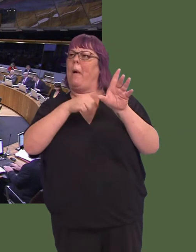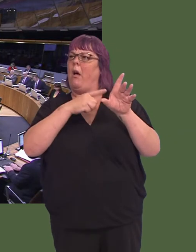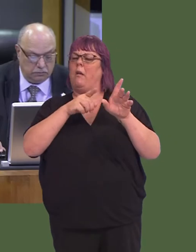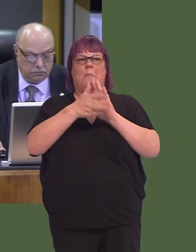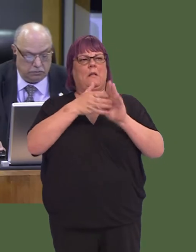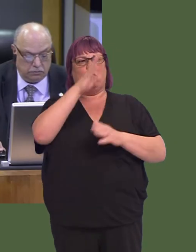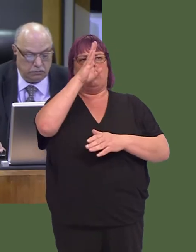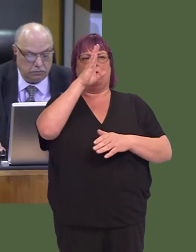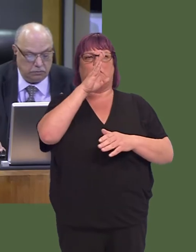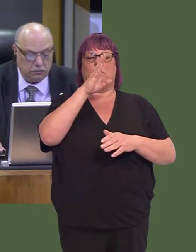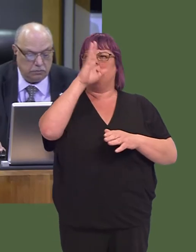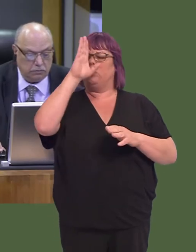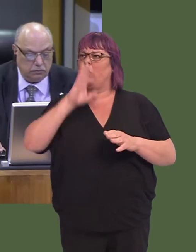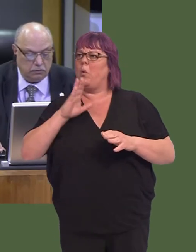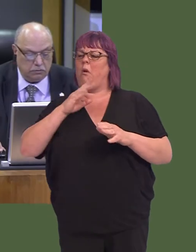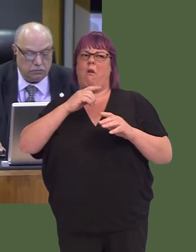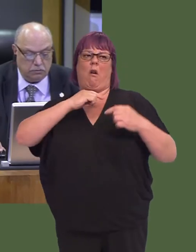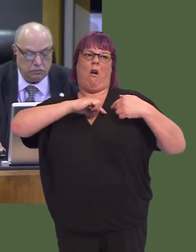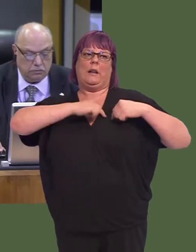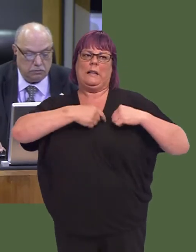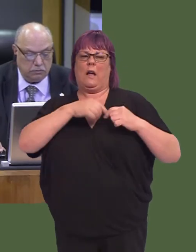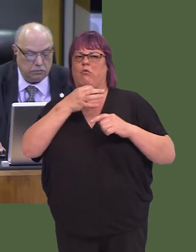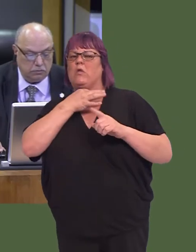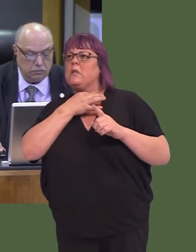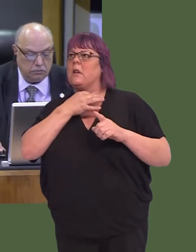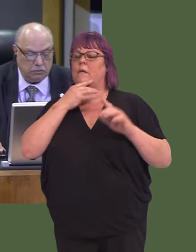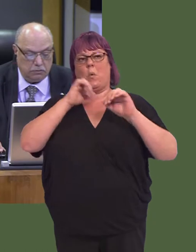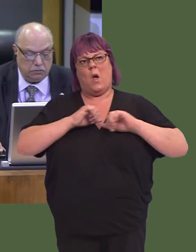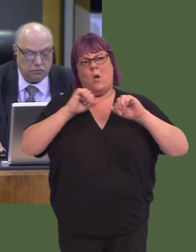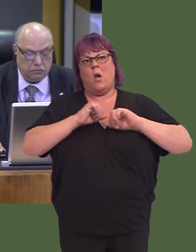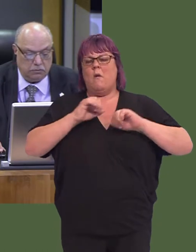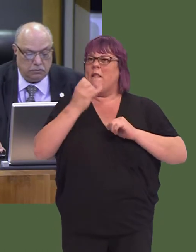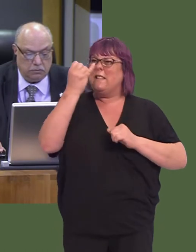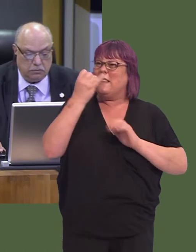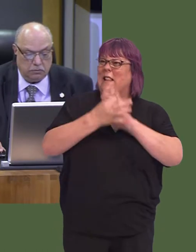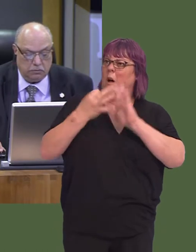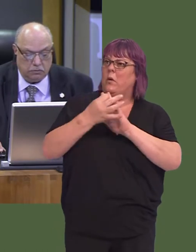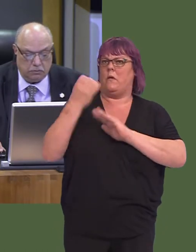includes people suffering from a stroke or a heart attack, were made to wait over six hours for their ambulance.